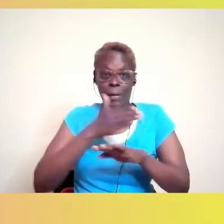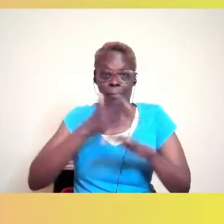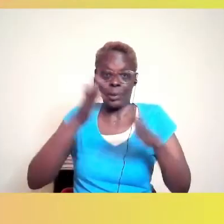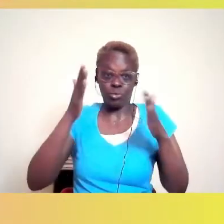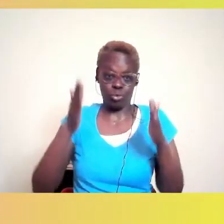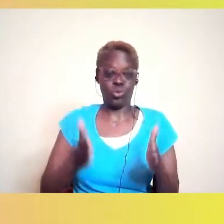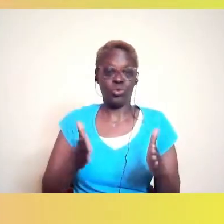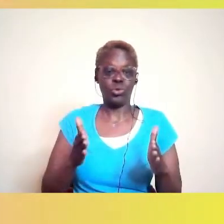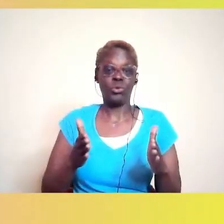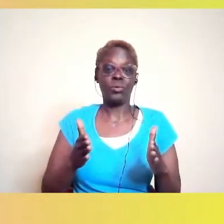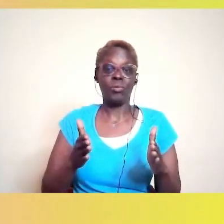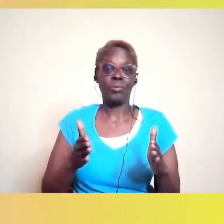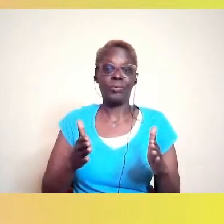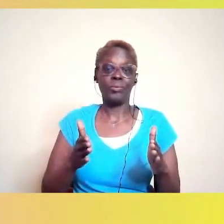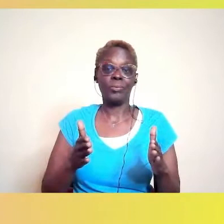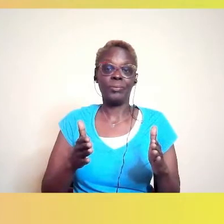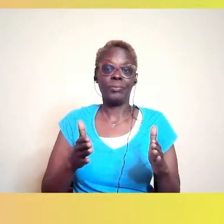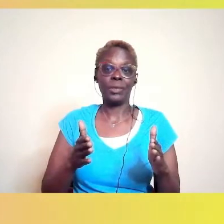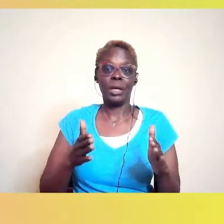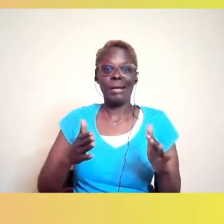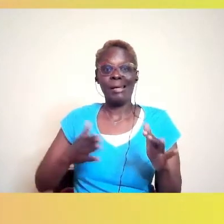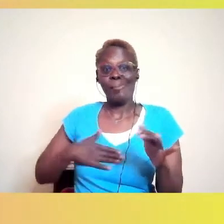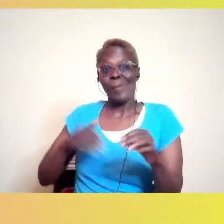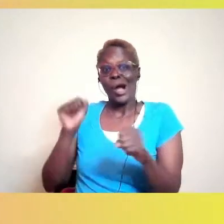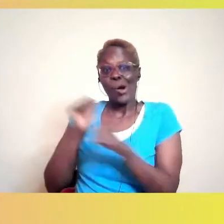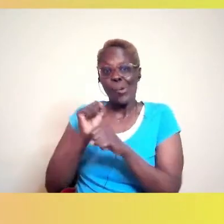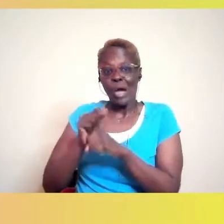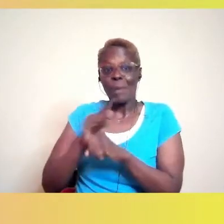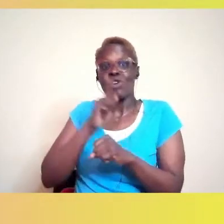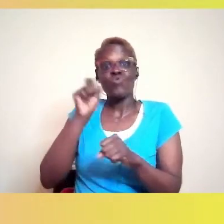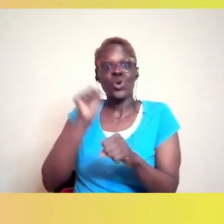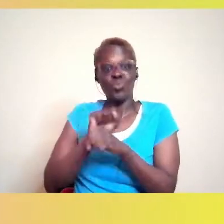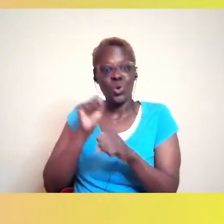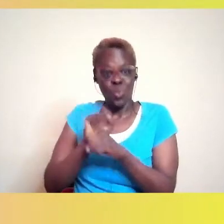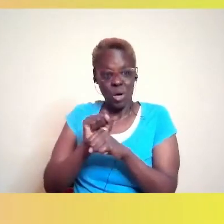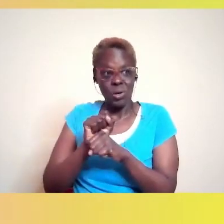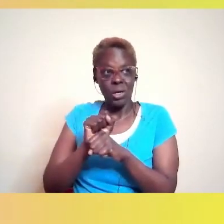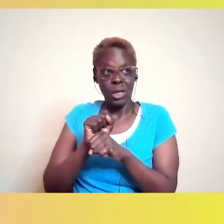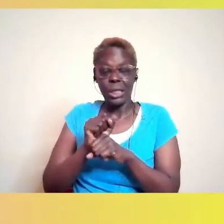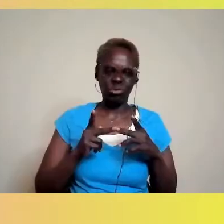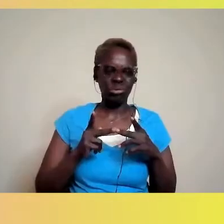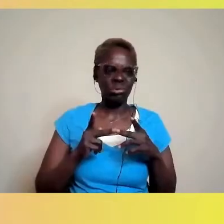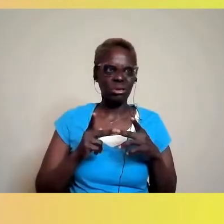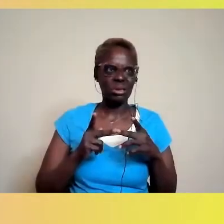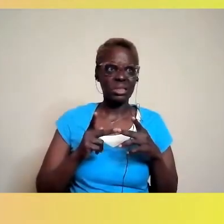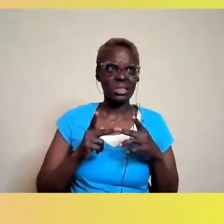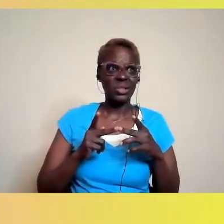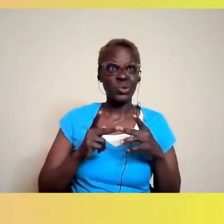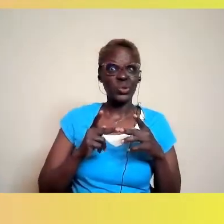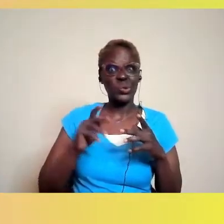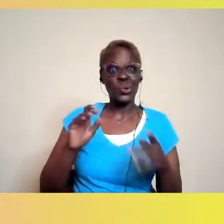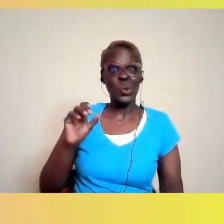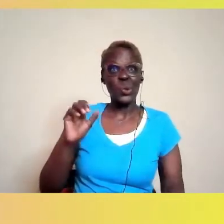The real work of my life is about collective healing and transformation. The music was more therapeutic